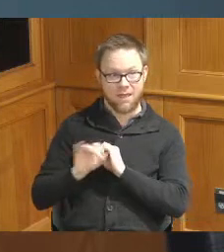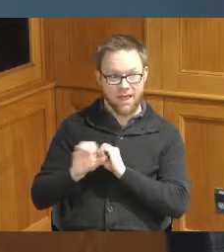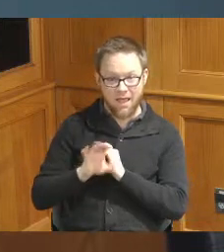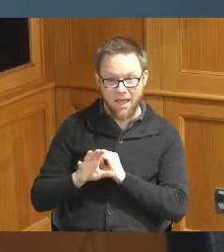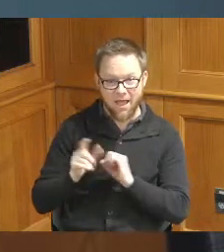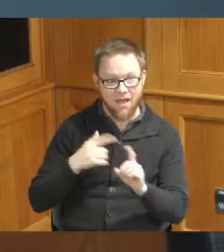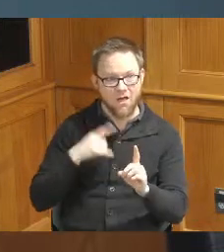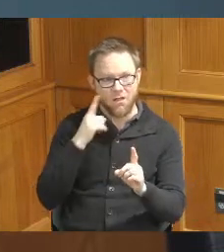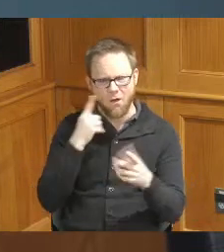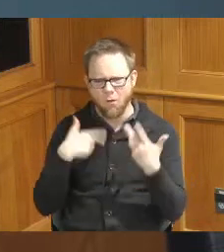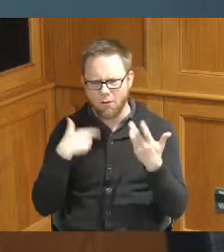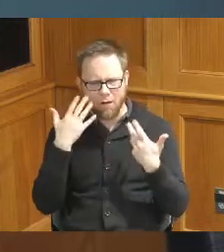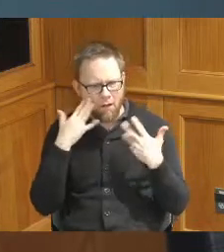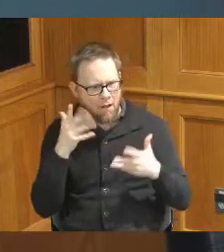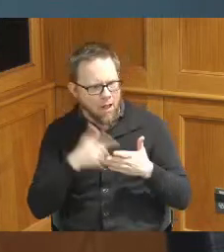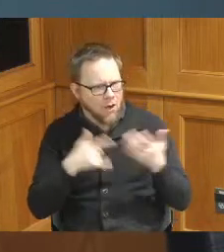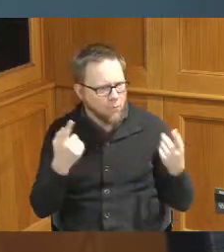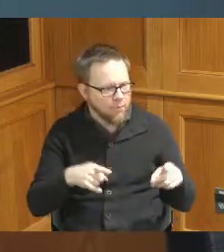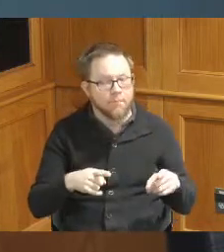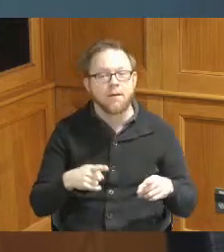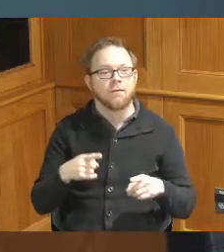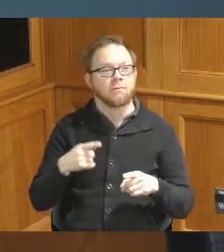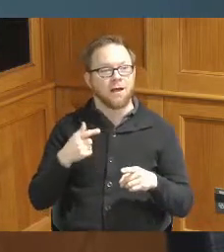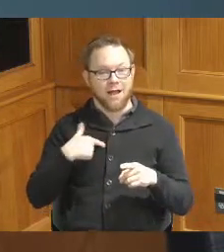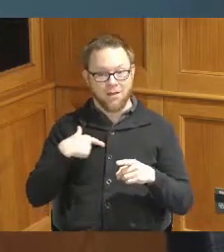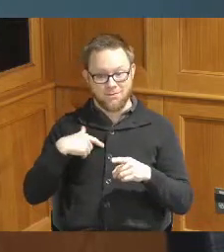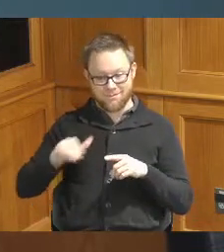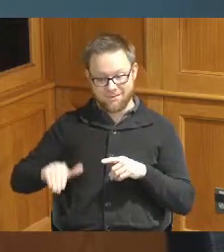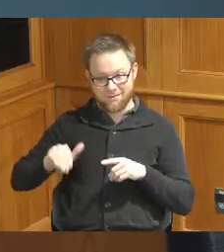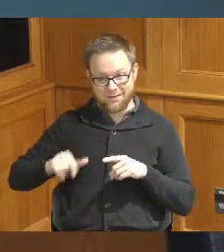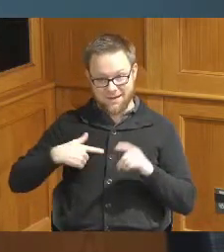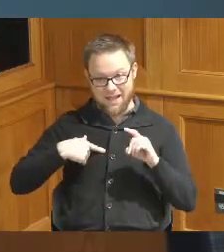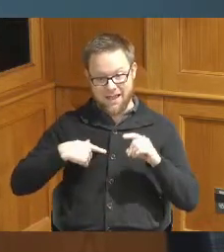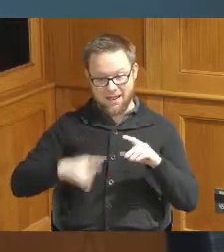I don't know what's going on but I was a little kid in the ads and my mother started the business